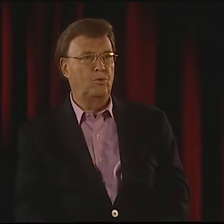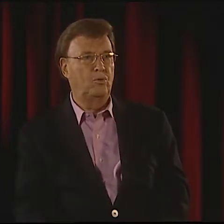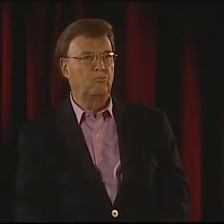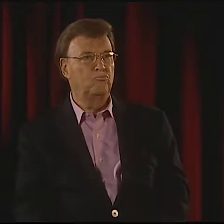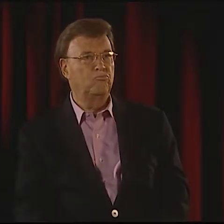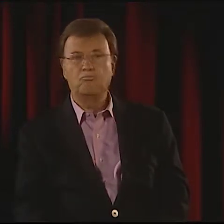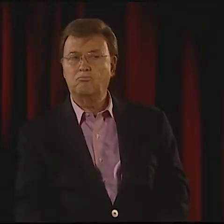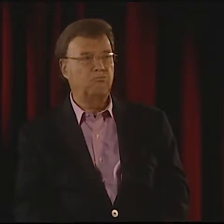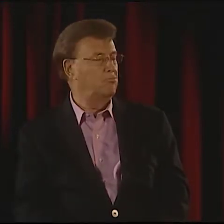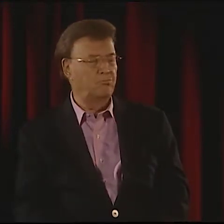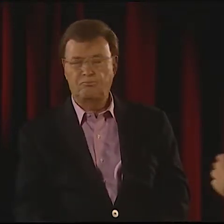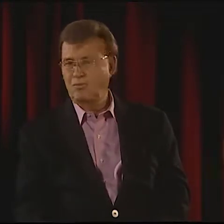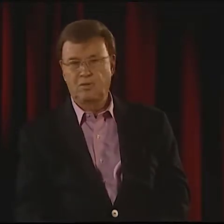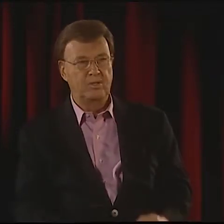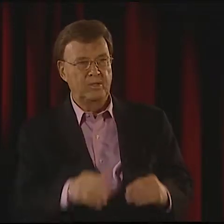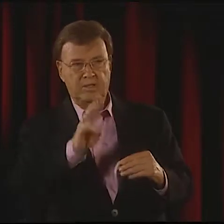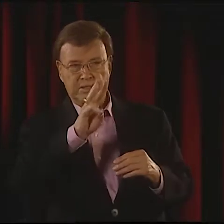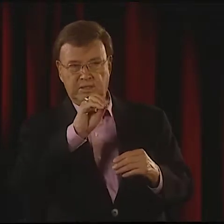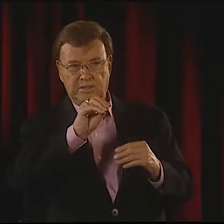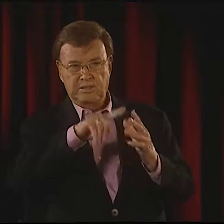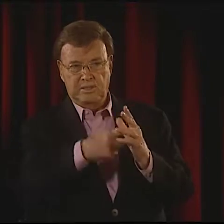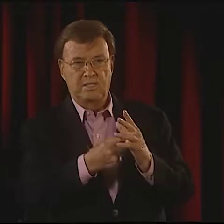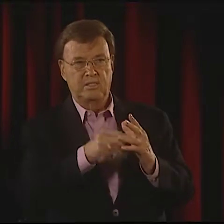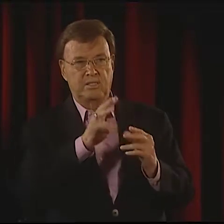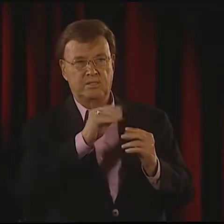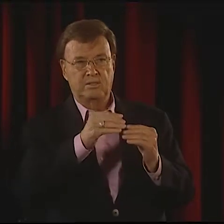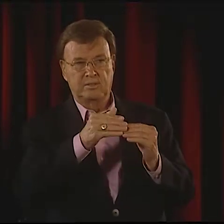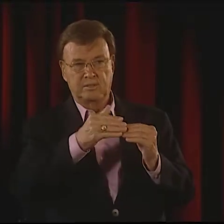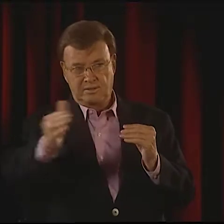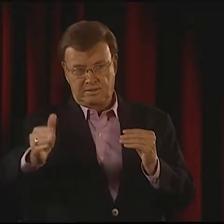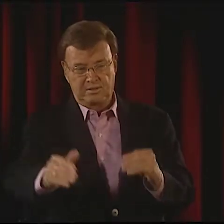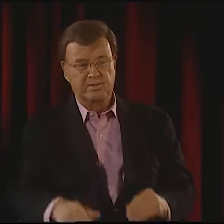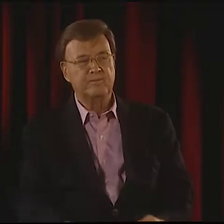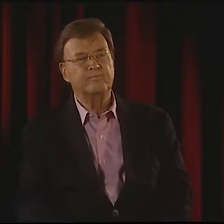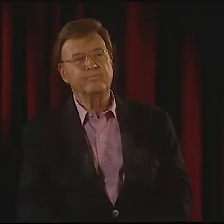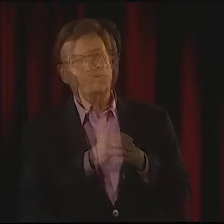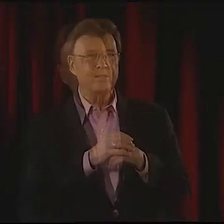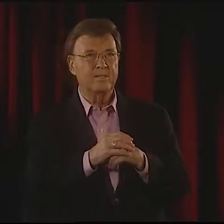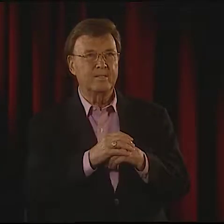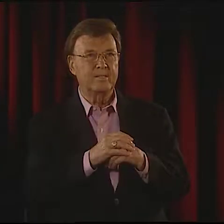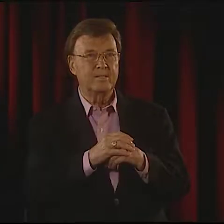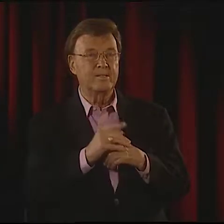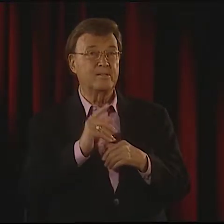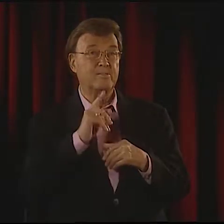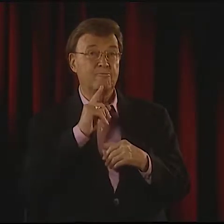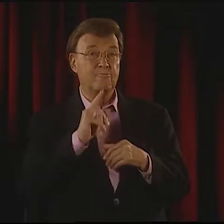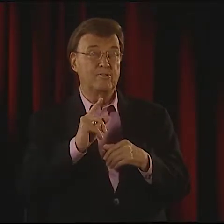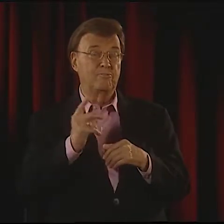SHE WAS THE ONE THAT STARTED THAT FAD. NO. IT BEGAN IN THE SIXTIES AND CONTINUED AFTER THAT POINT.